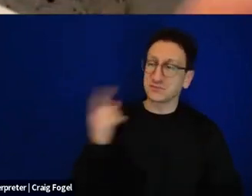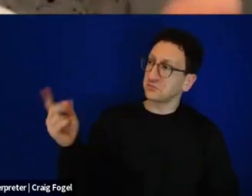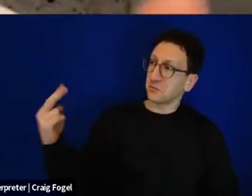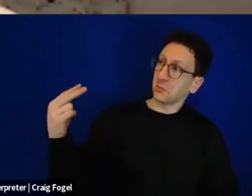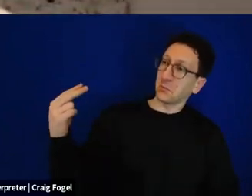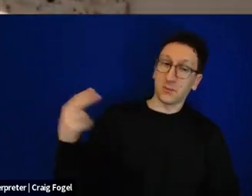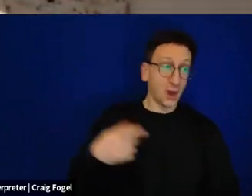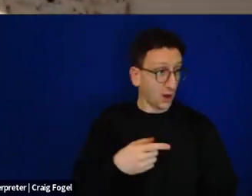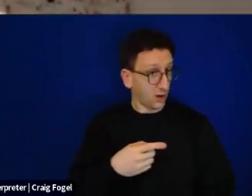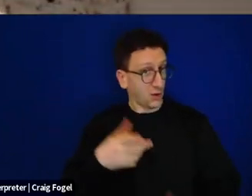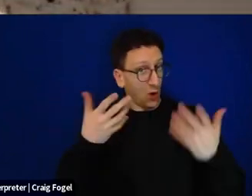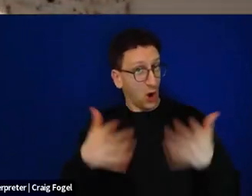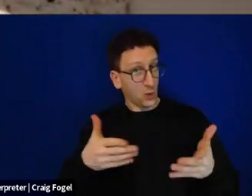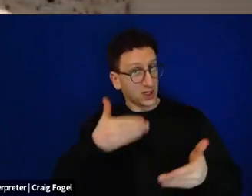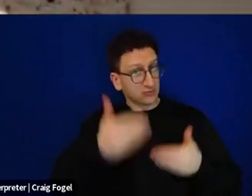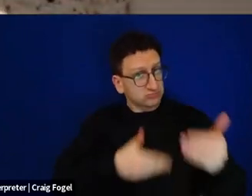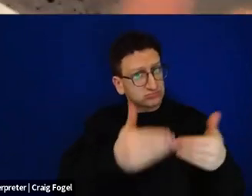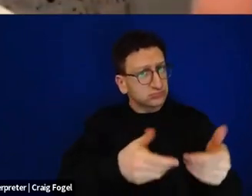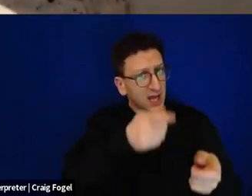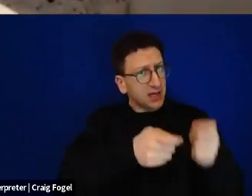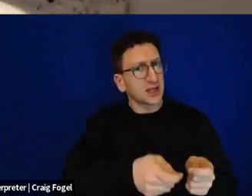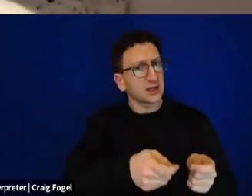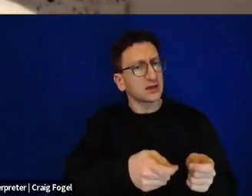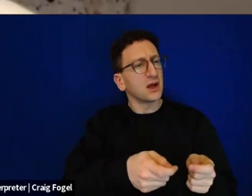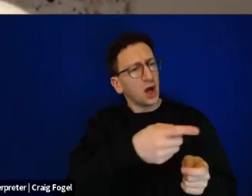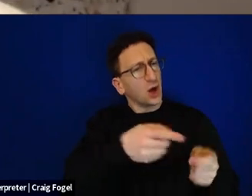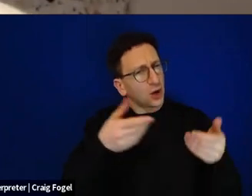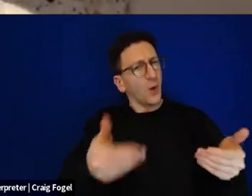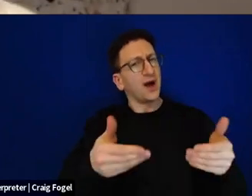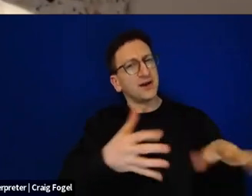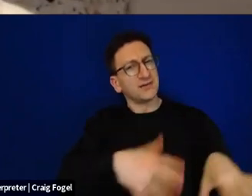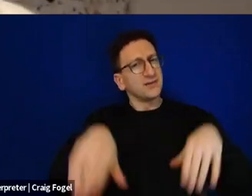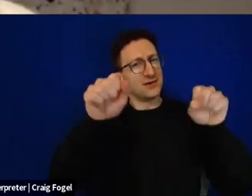already editing this Haggadah, why don't you lead the Seder as well? And it was a classic trap of my